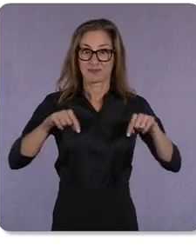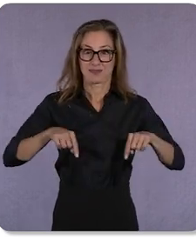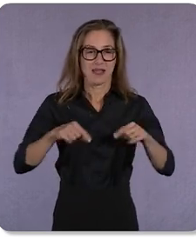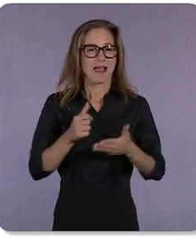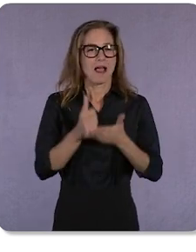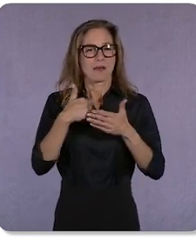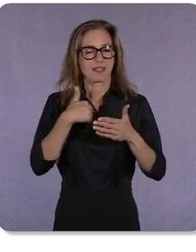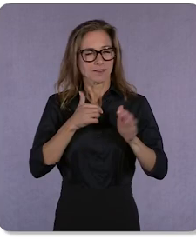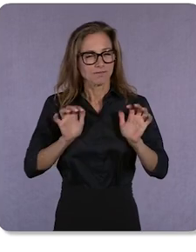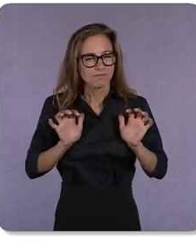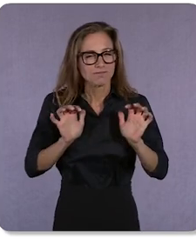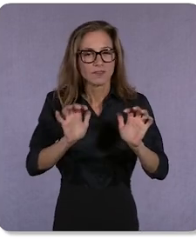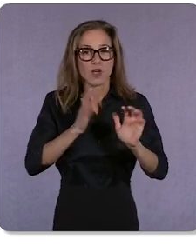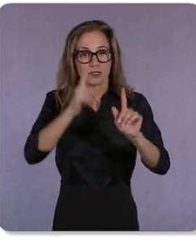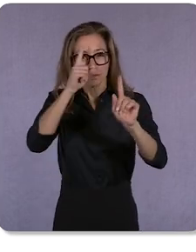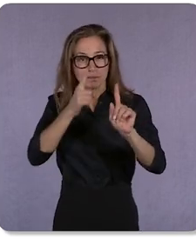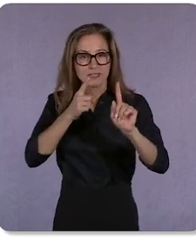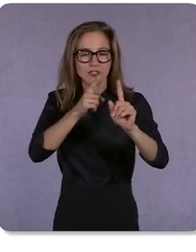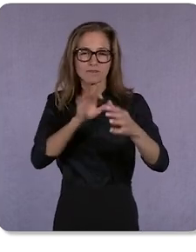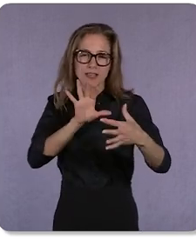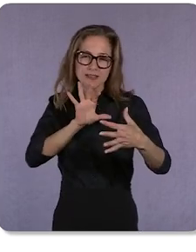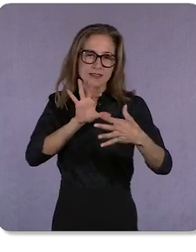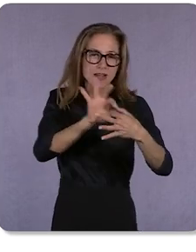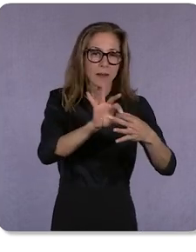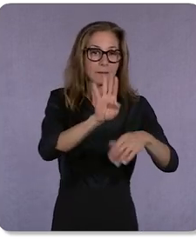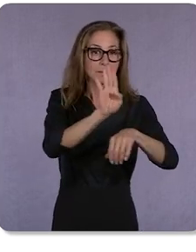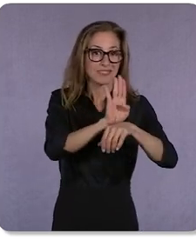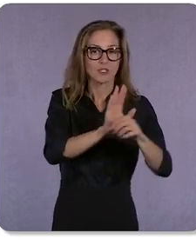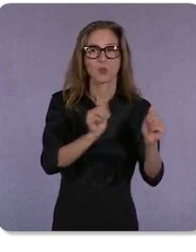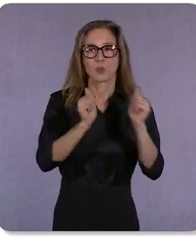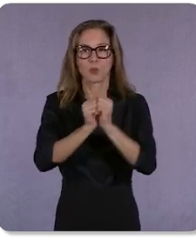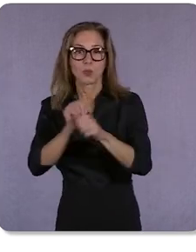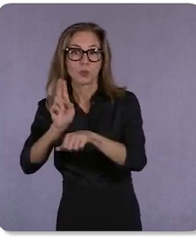to connect businesses with users – all while preserving an open internet.